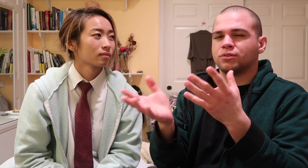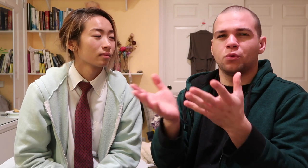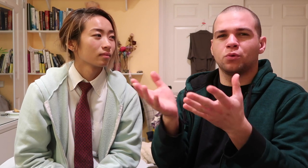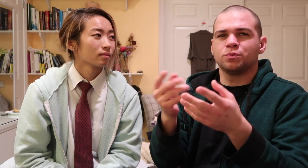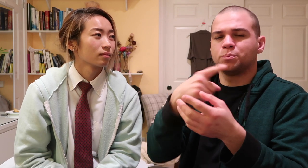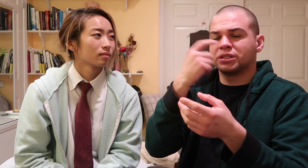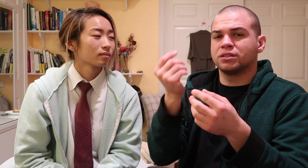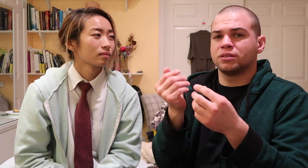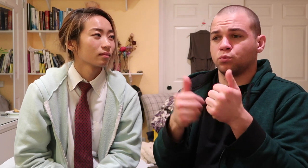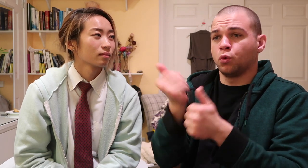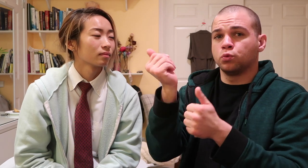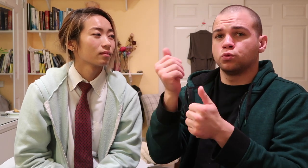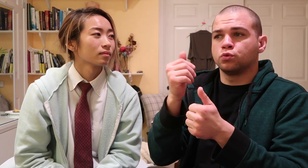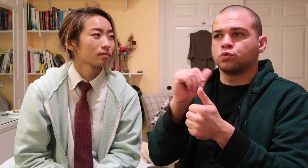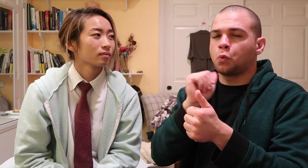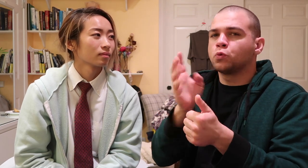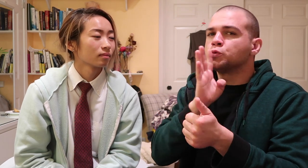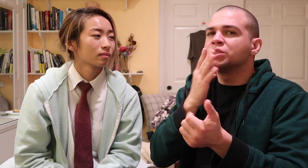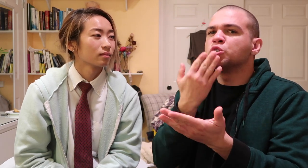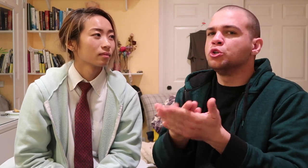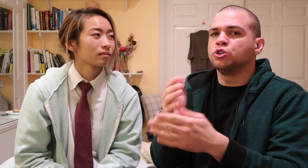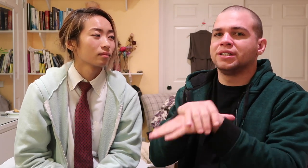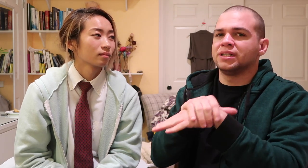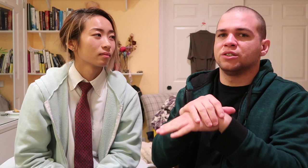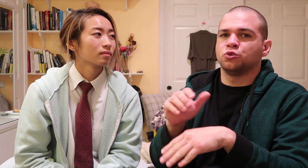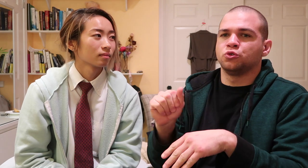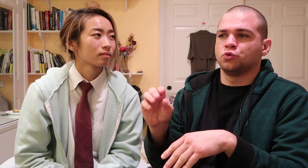more you know because most don't speak English well